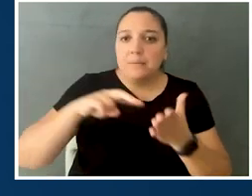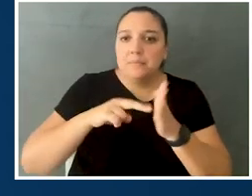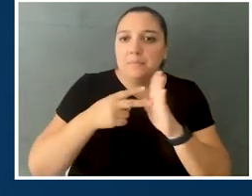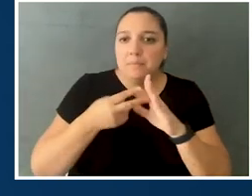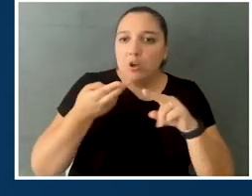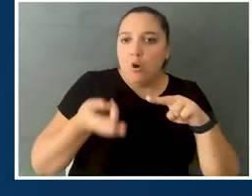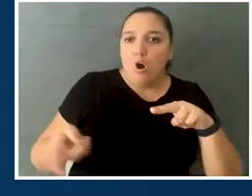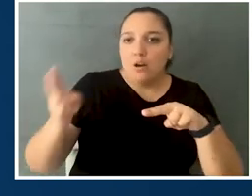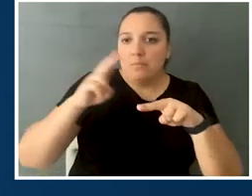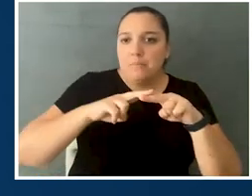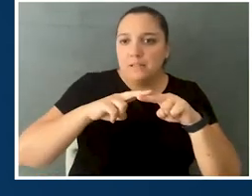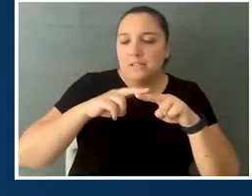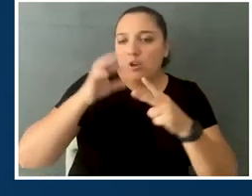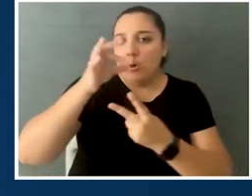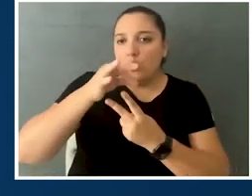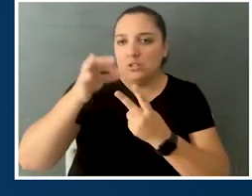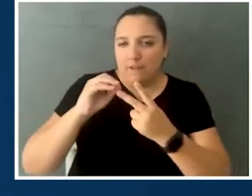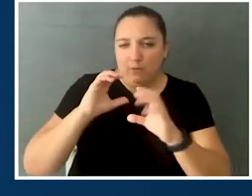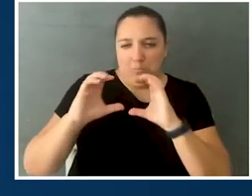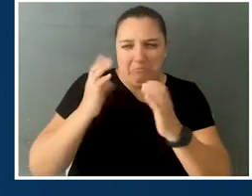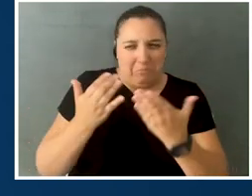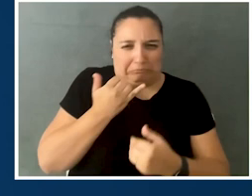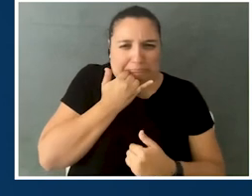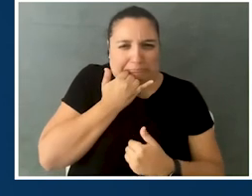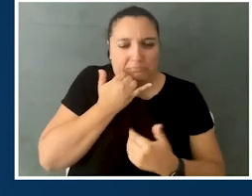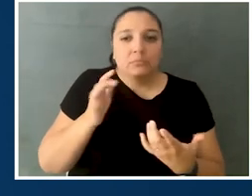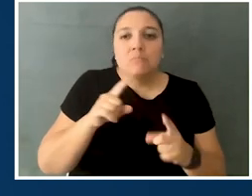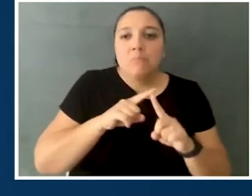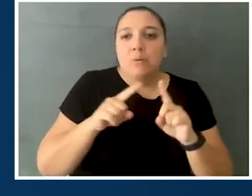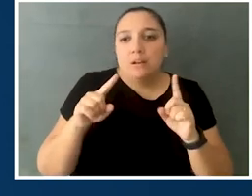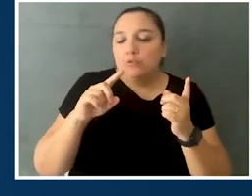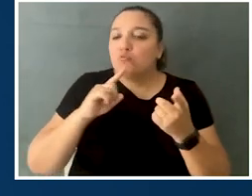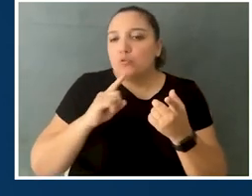augmented alternative communication. I might have gotten that mixed up, but it's essentially